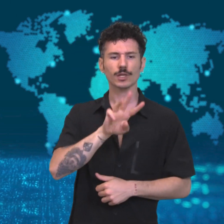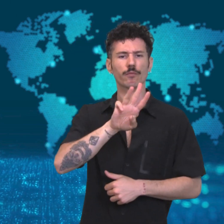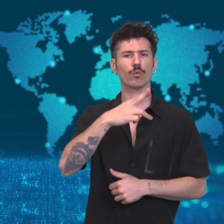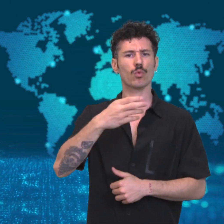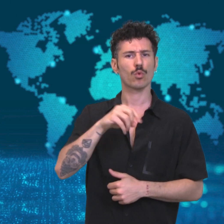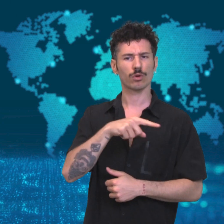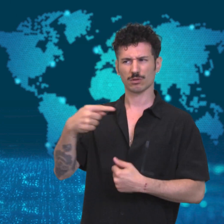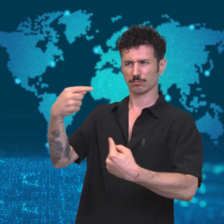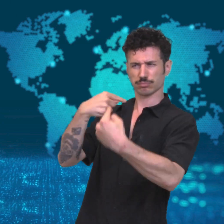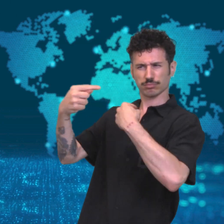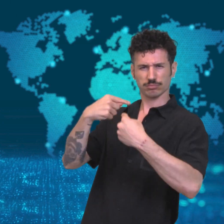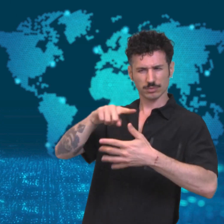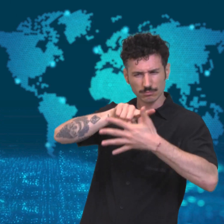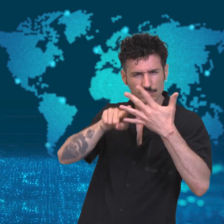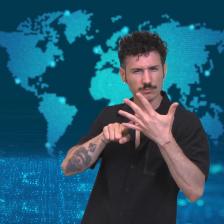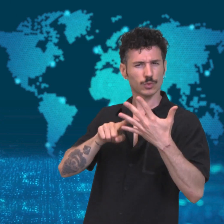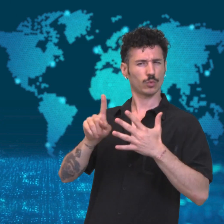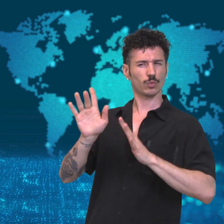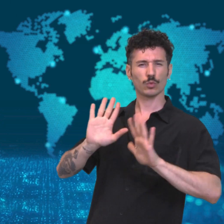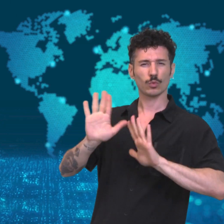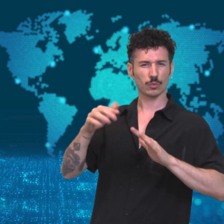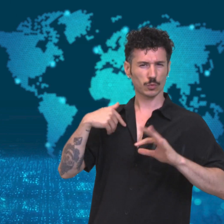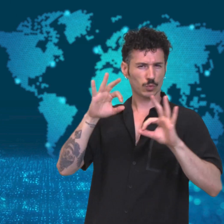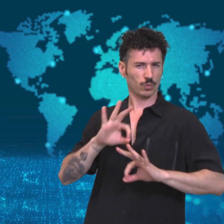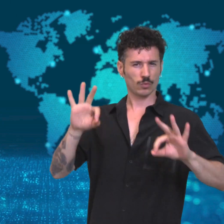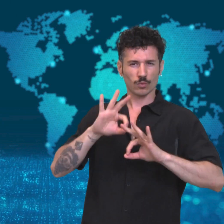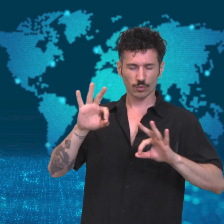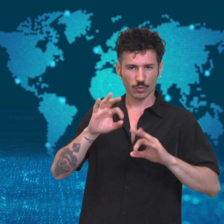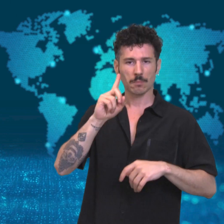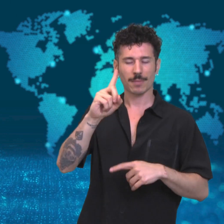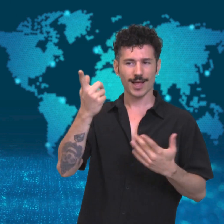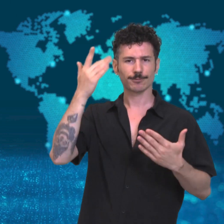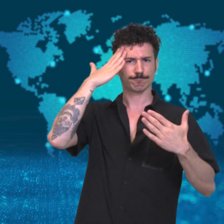The WHO rejected his accusations but